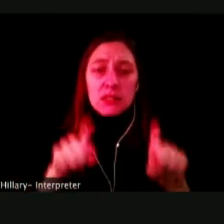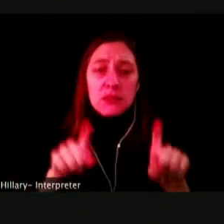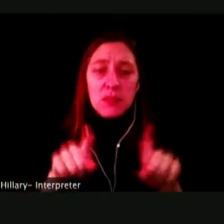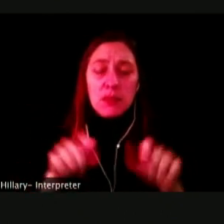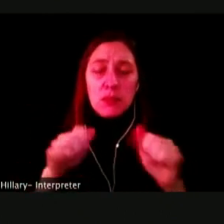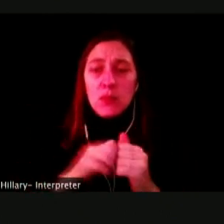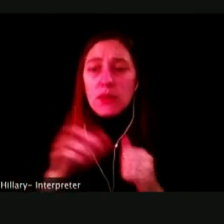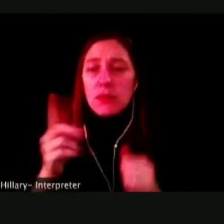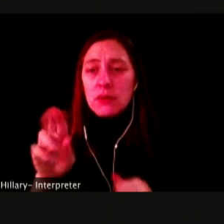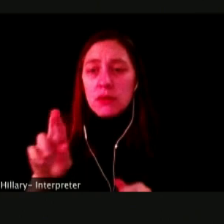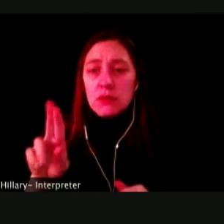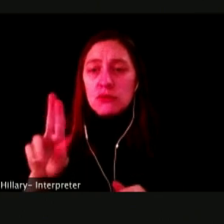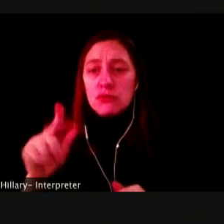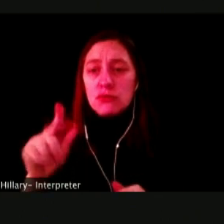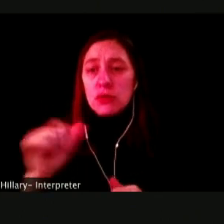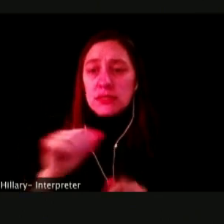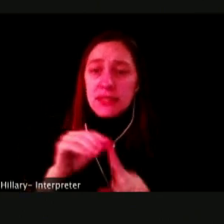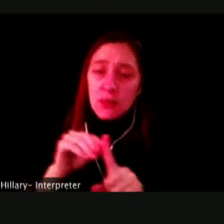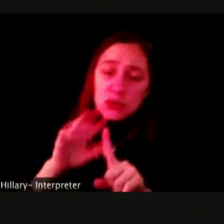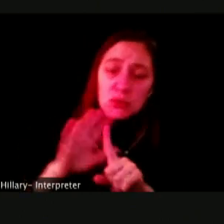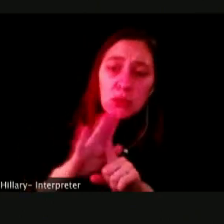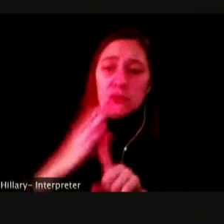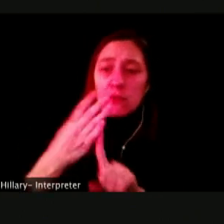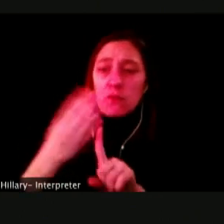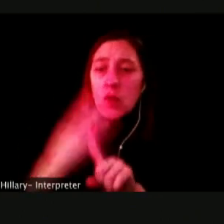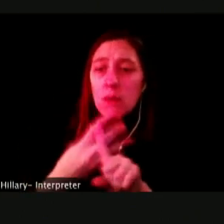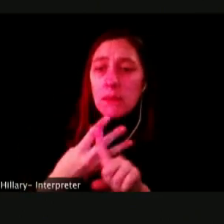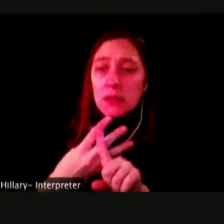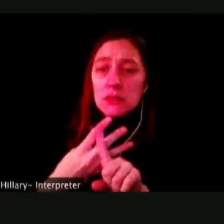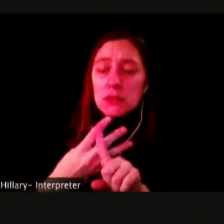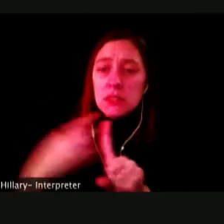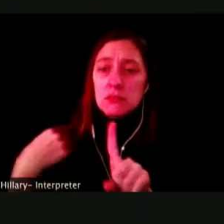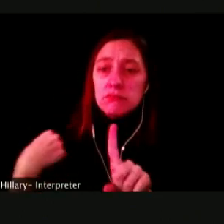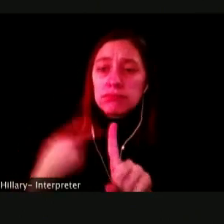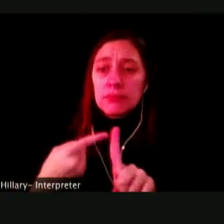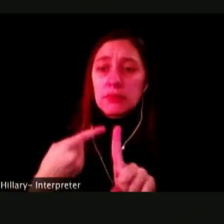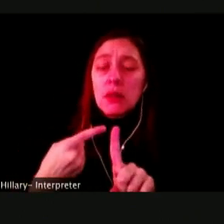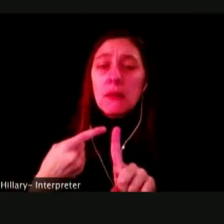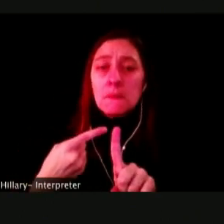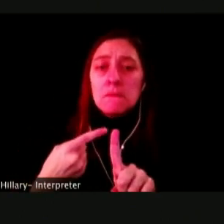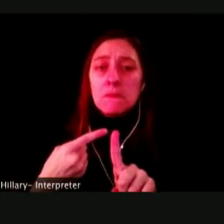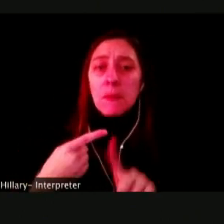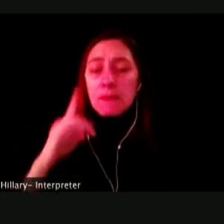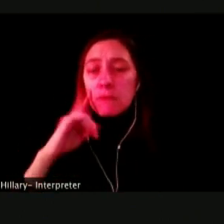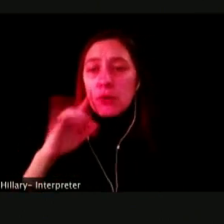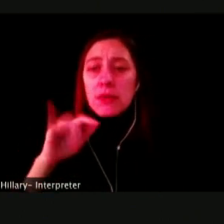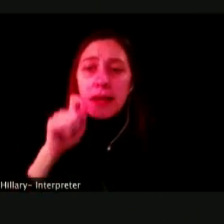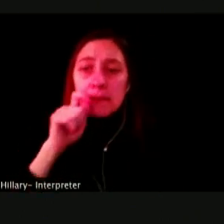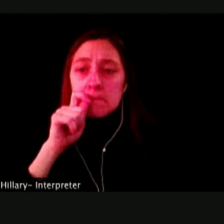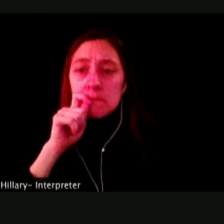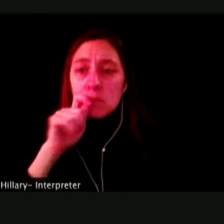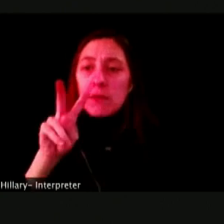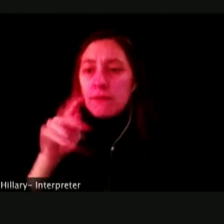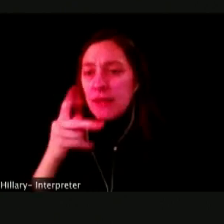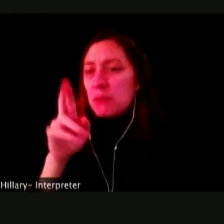WERE EXPOSED FOR FOUR MONTHS TO A CIGARETTE.